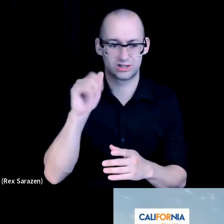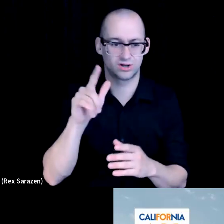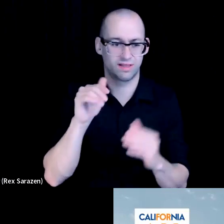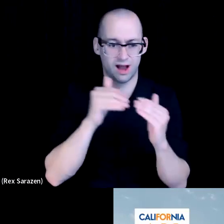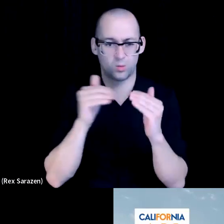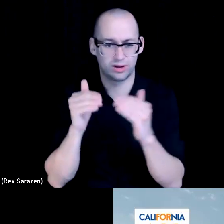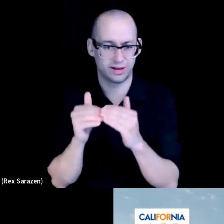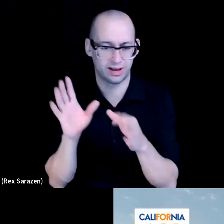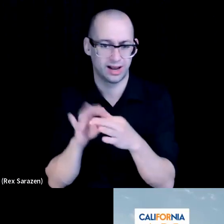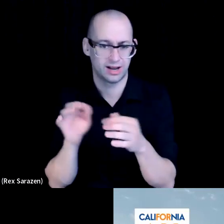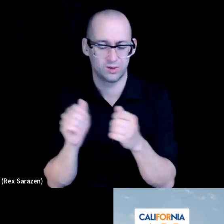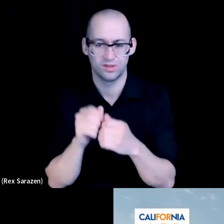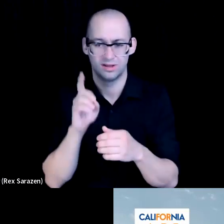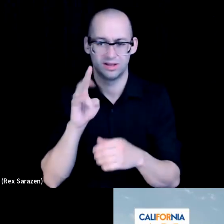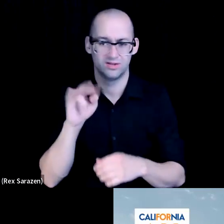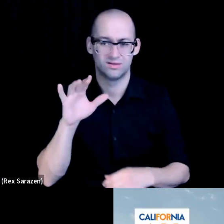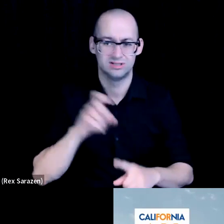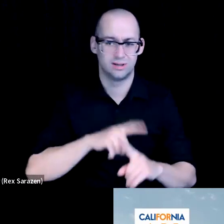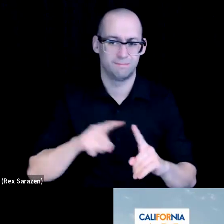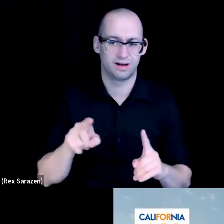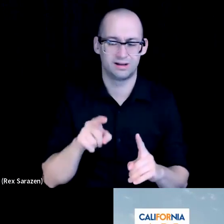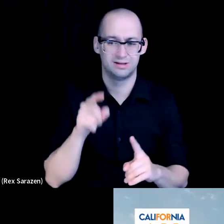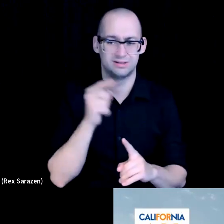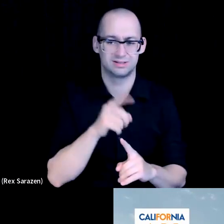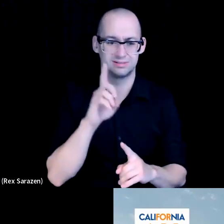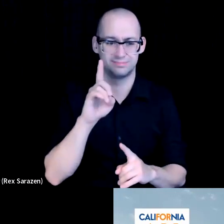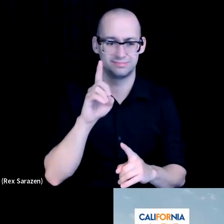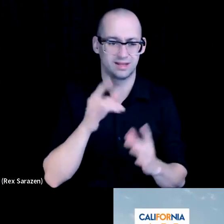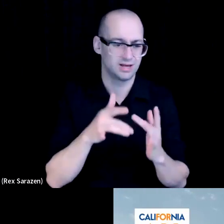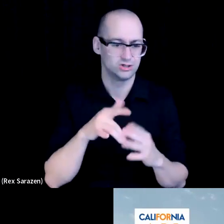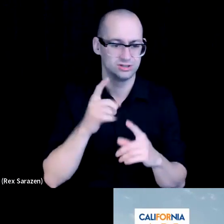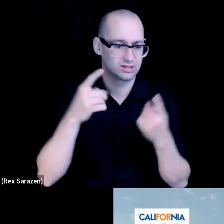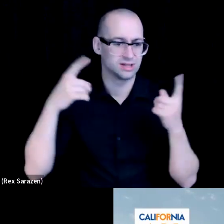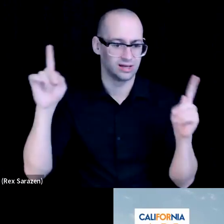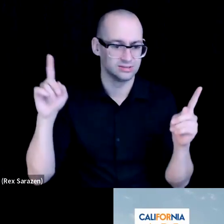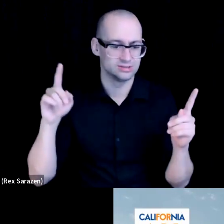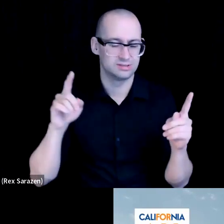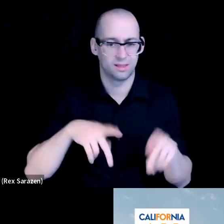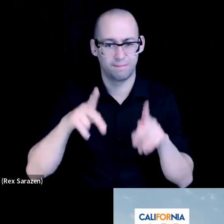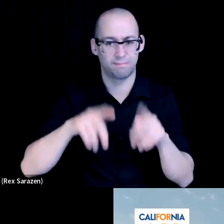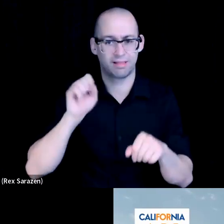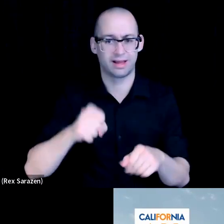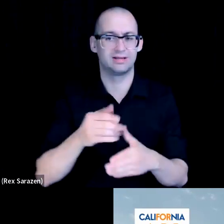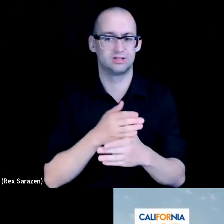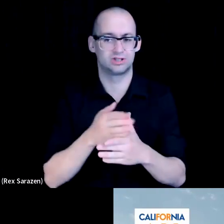and you have a device, but it's that digital success where you know folks can share in that prosperity.